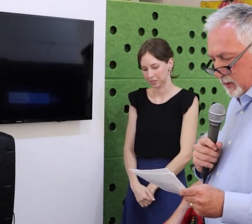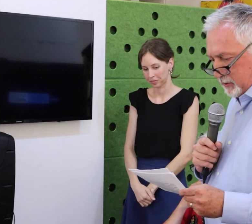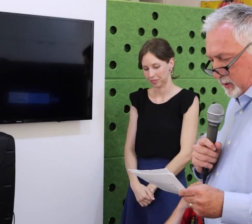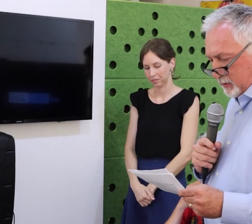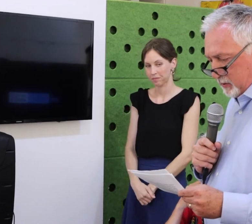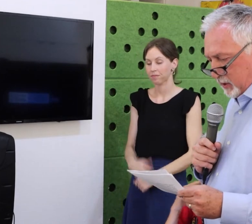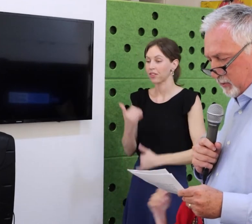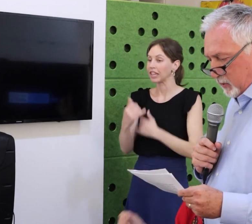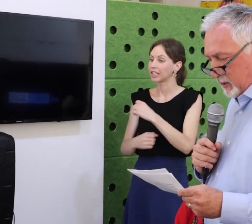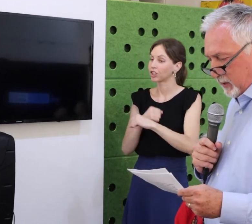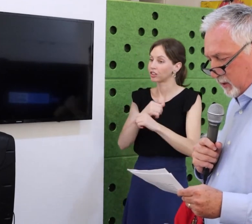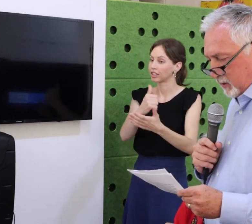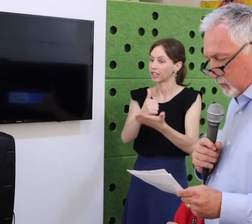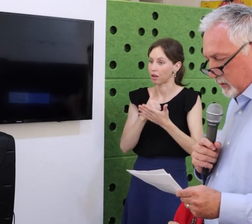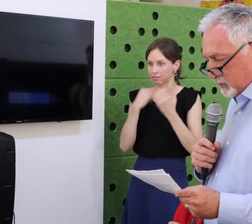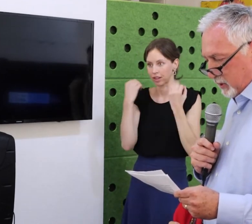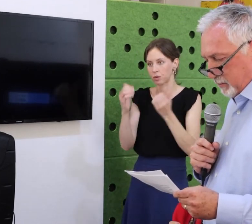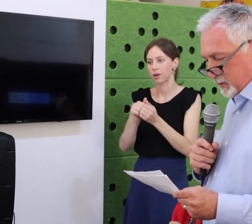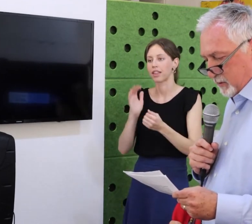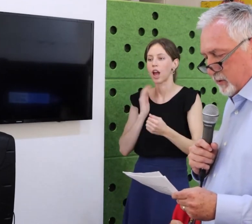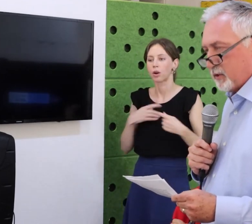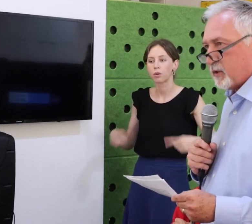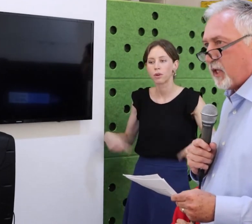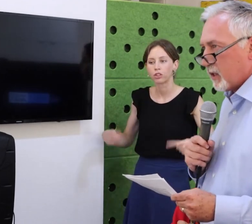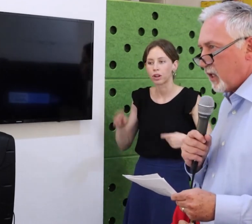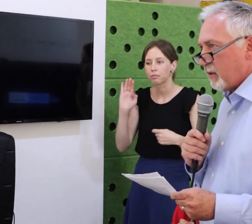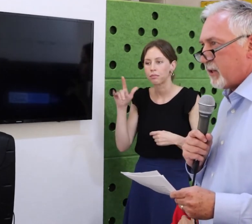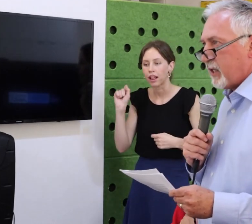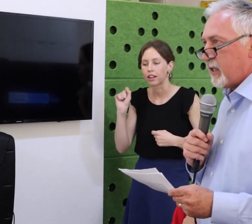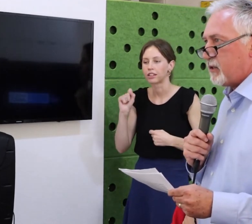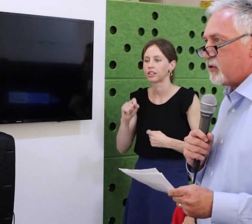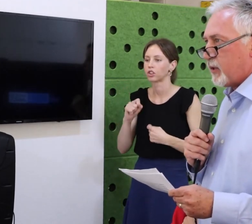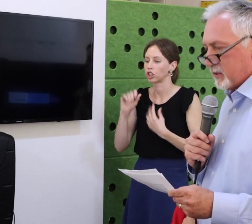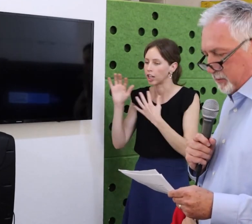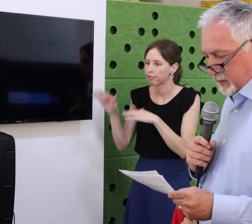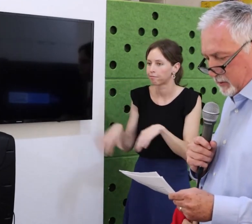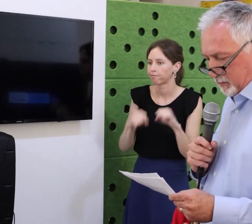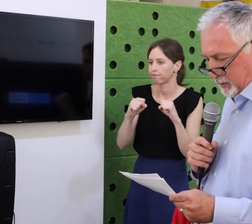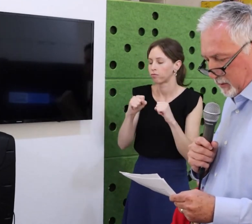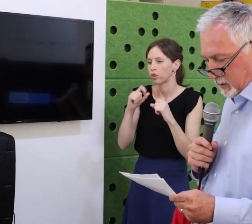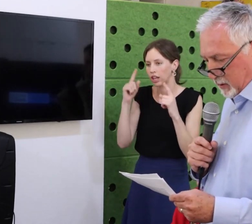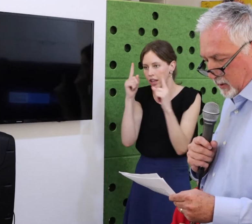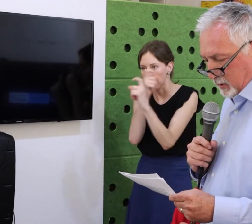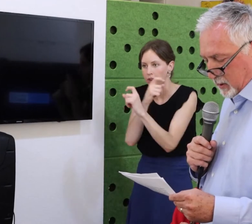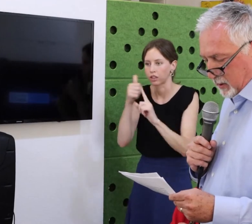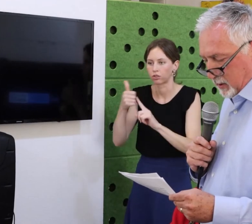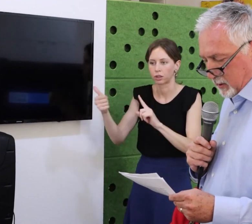She is a professional lobbyist. She’s also a person with a disability.